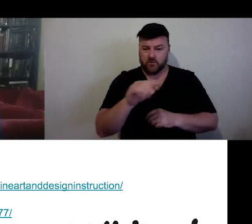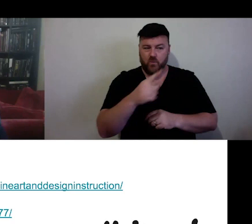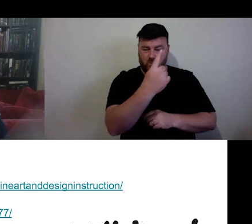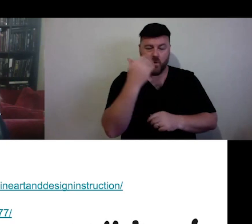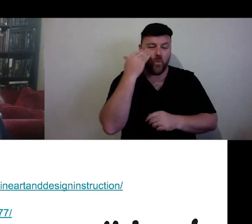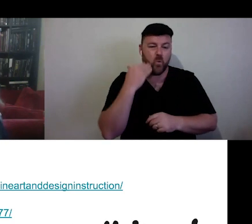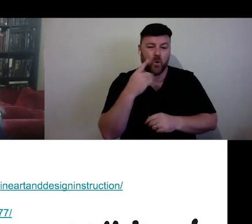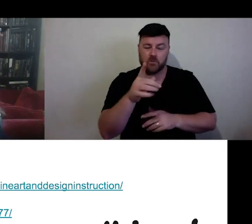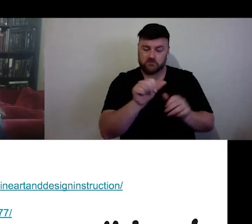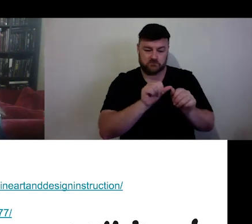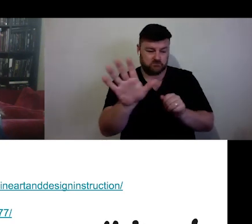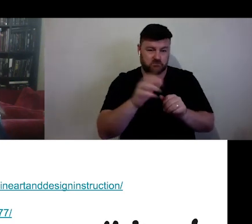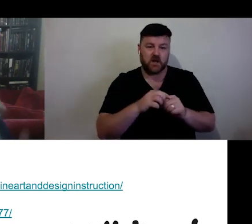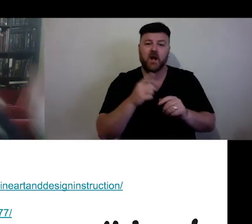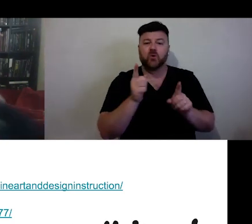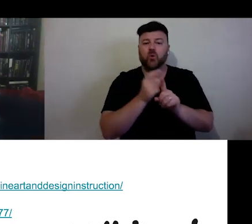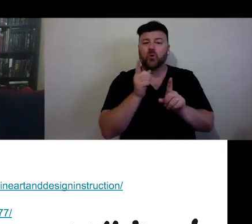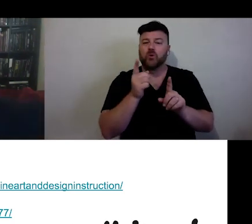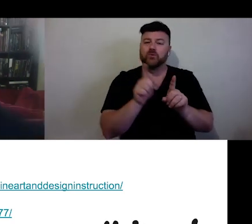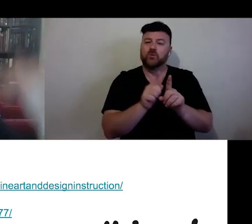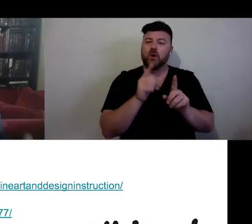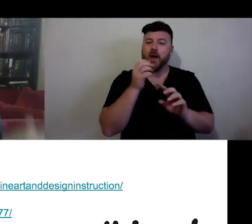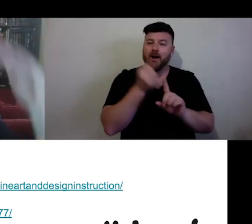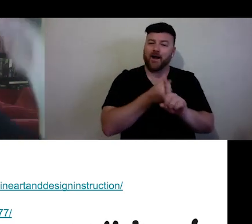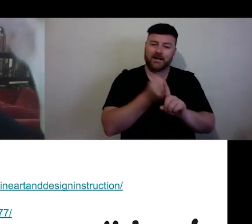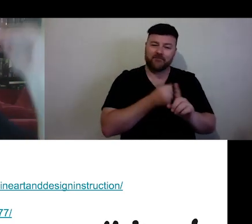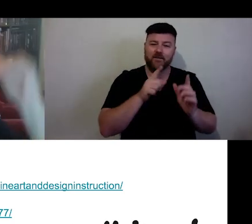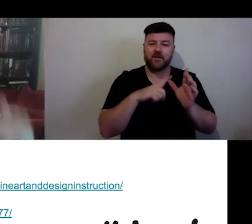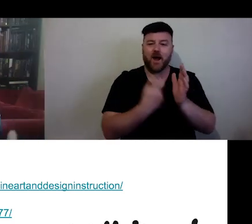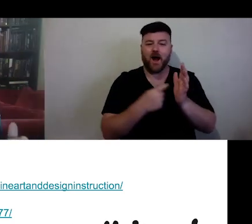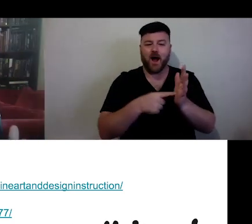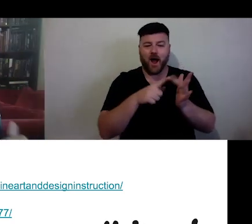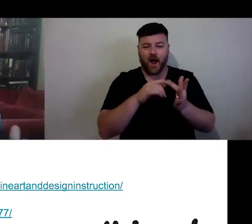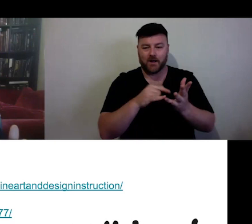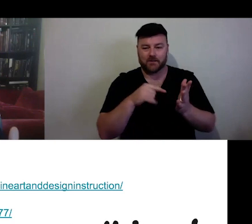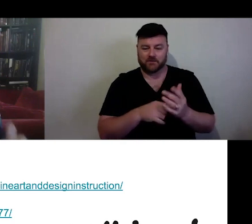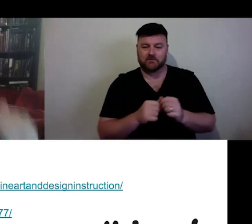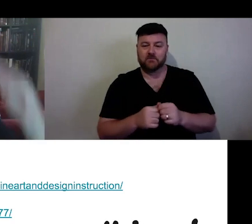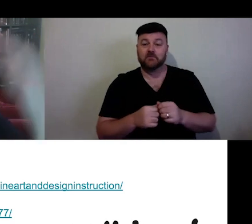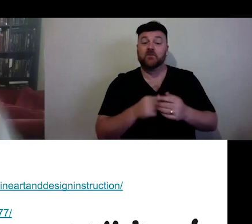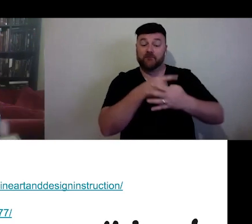which is about activist artists. The first four groups, they are ones